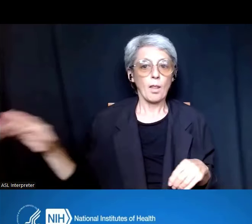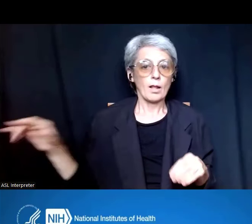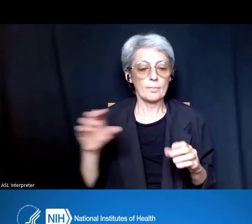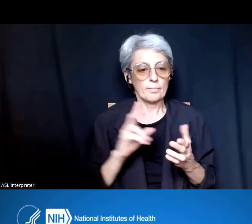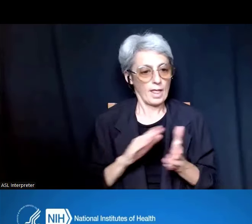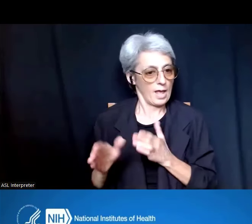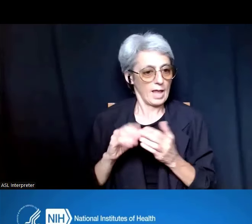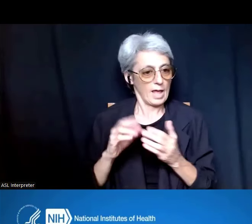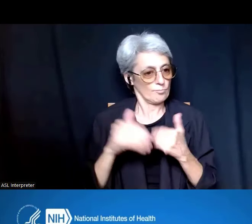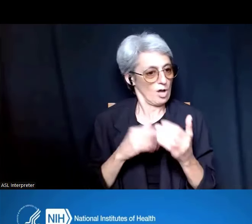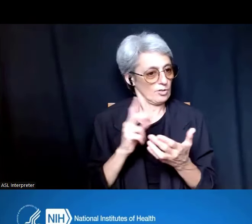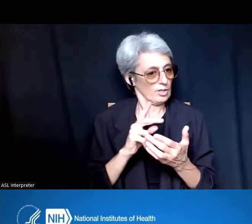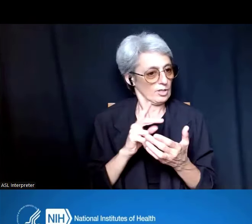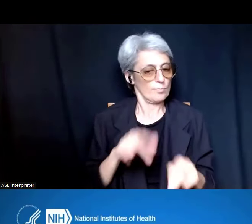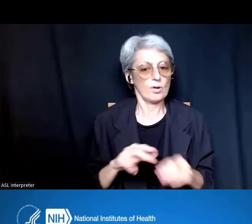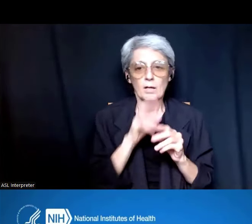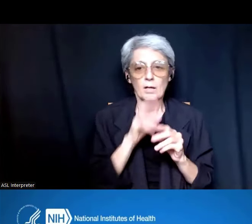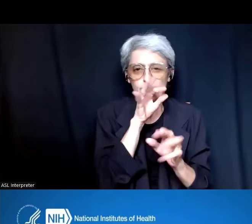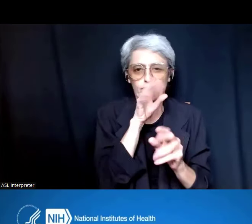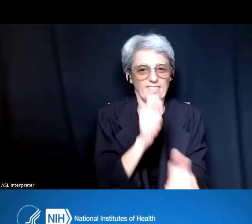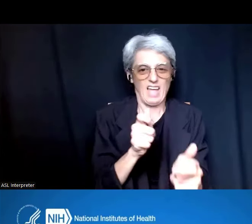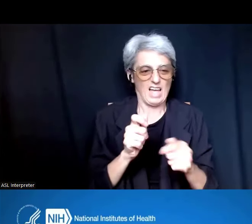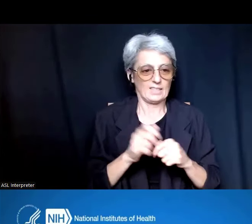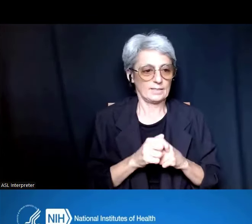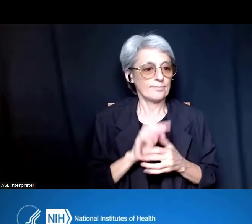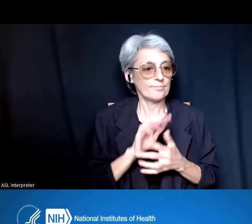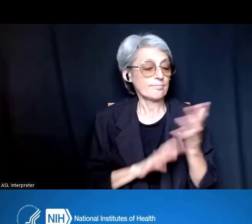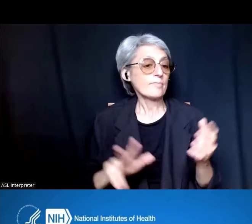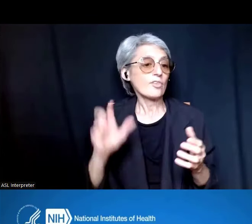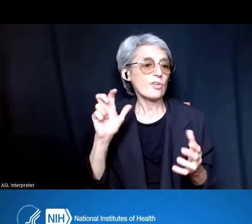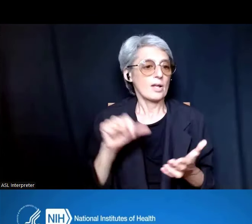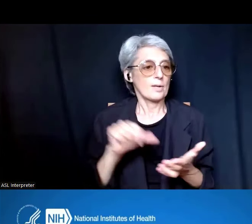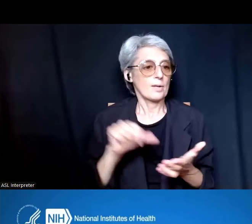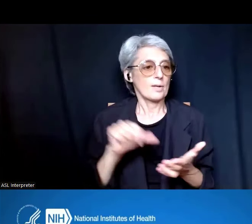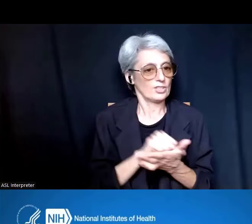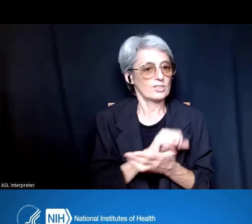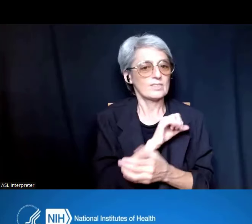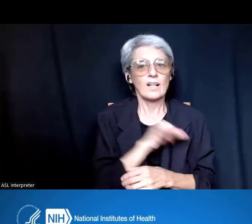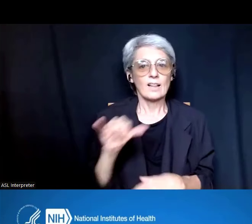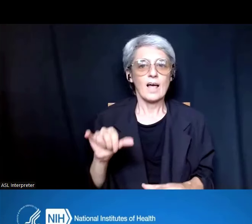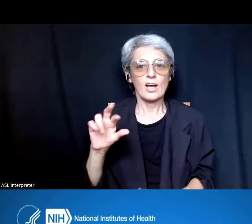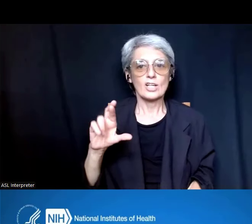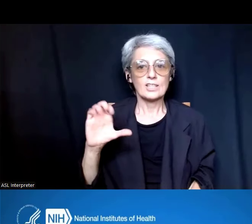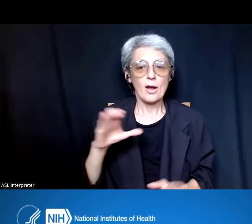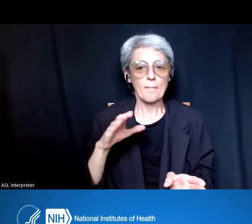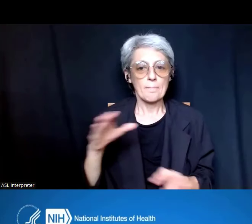This will be three pages, just like the Plan for RCR and the Plan for Enhancing Reproducibility.